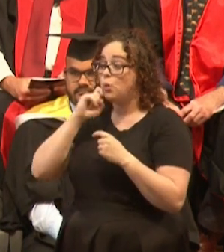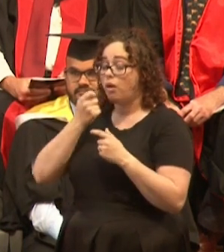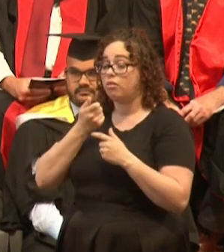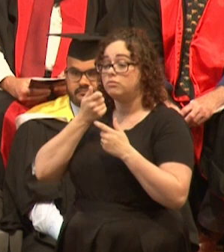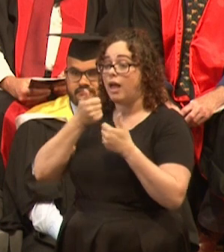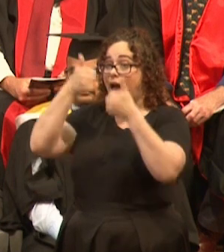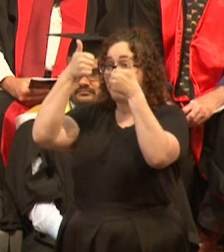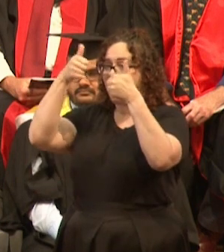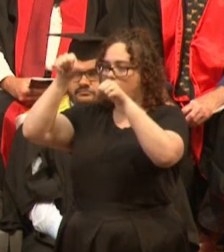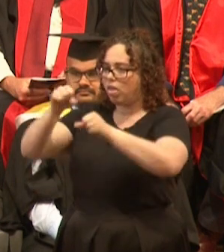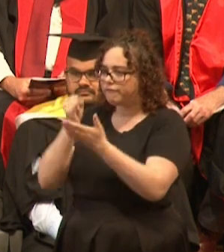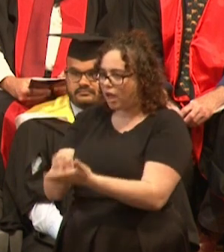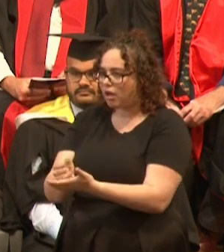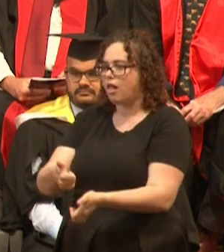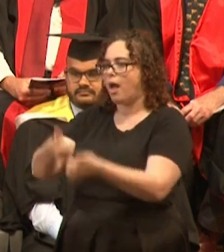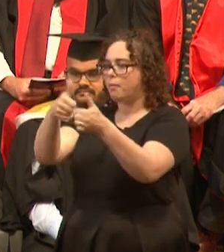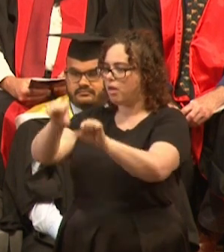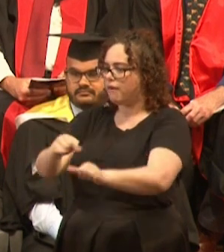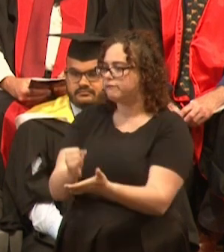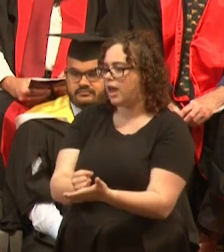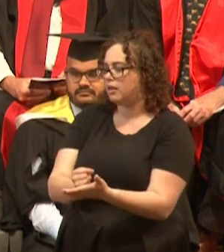that create you and your road to success.